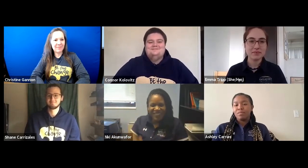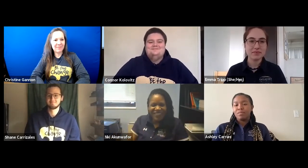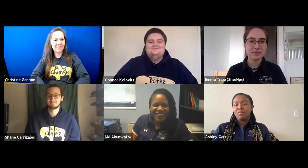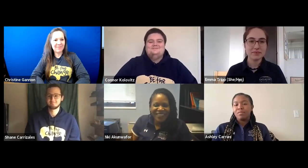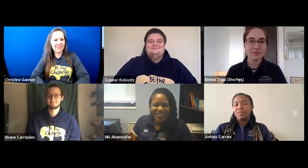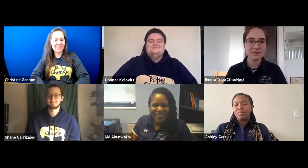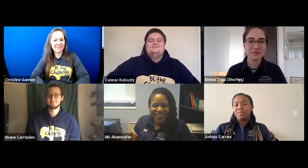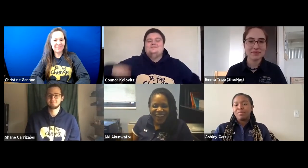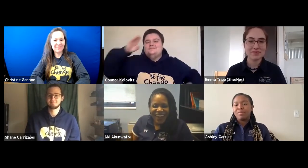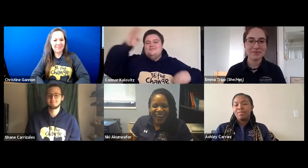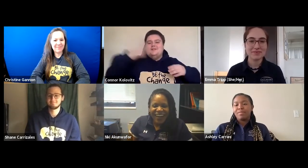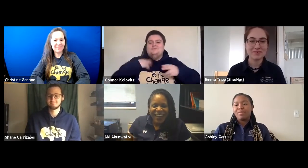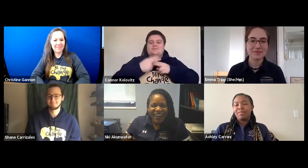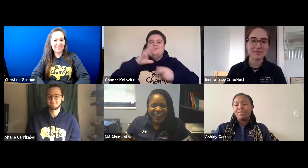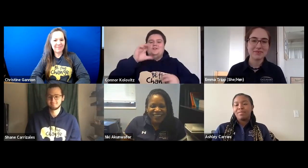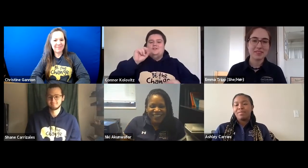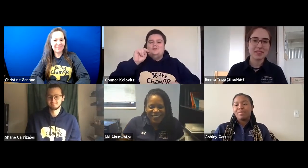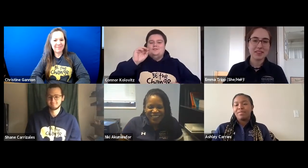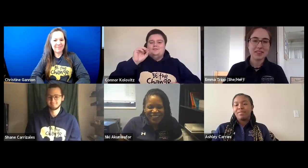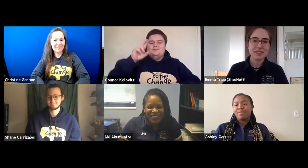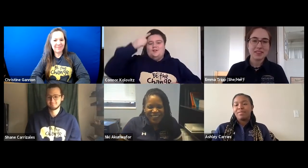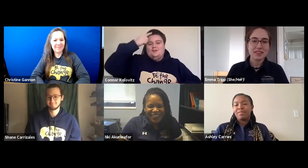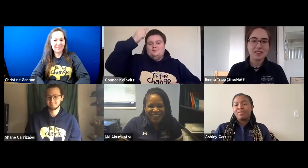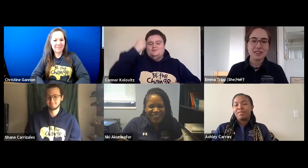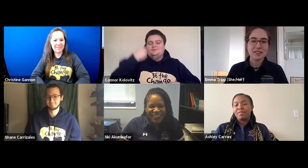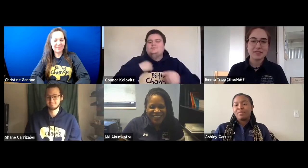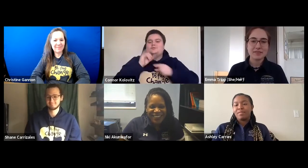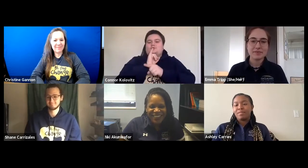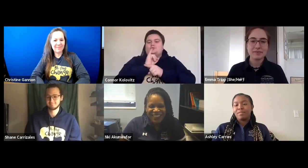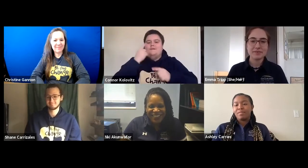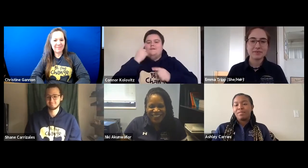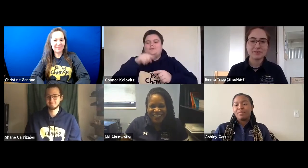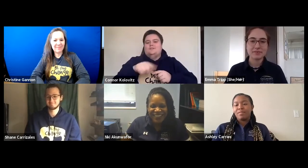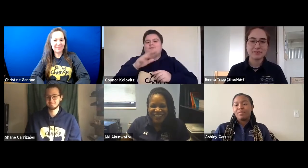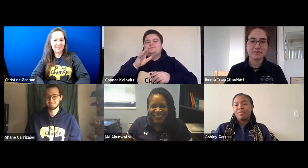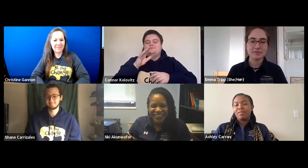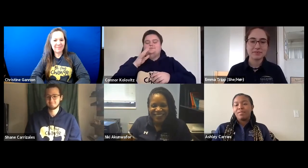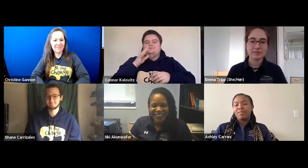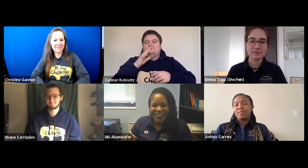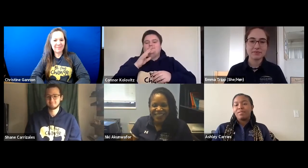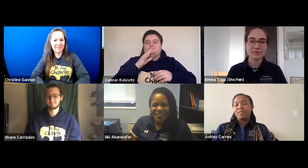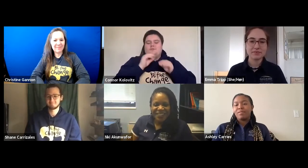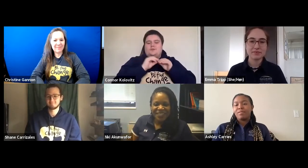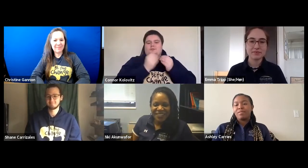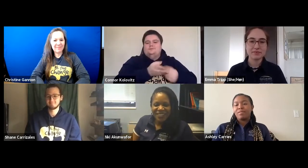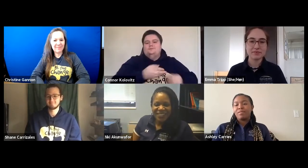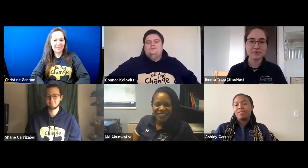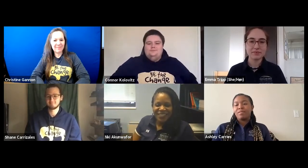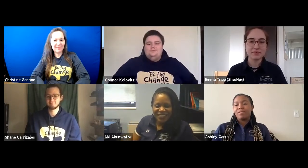> Hello, my name is Connor. I am an intern for this organization.